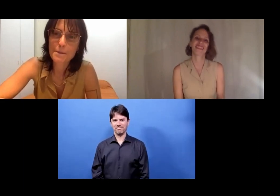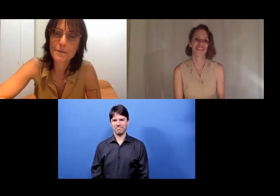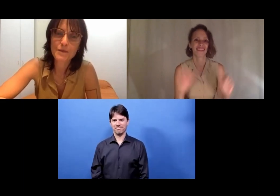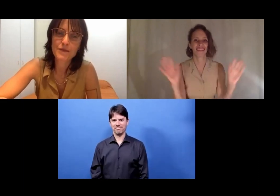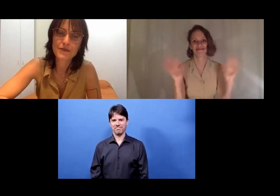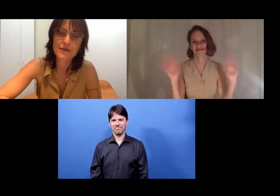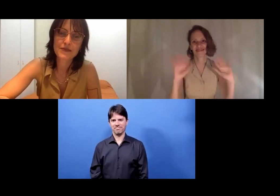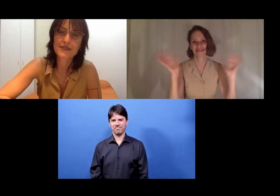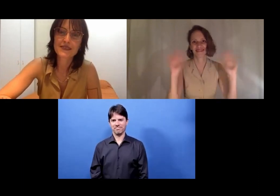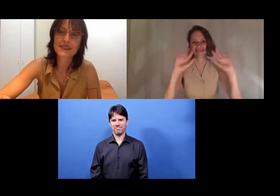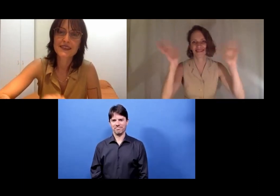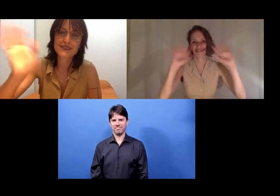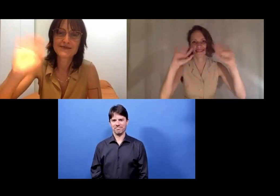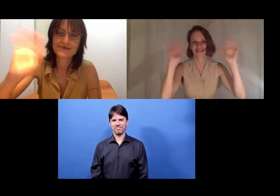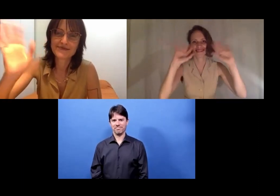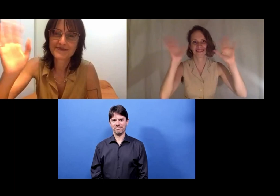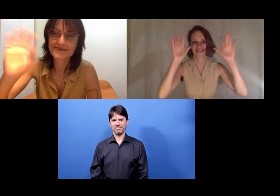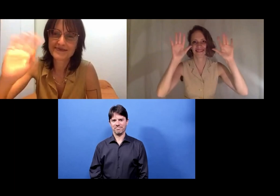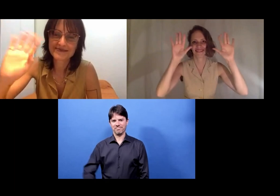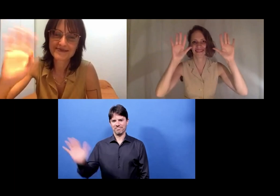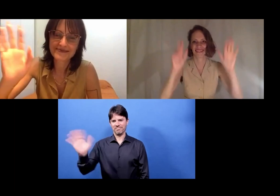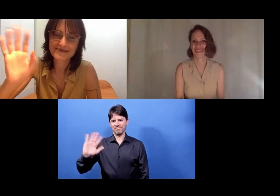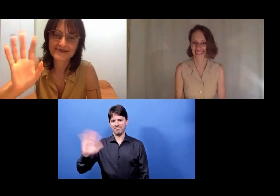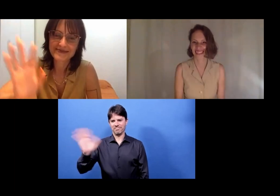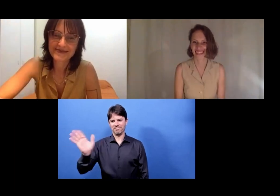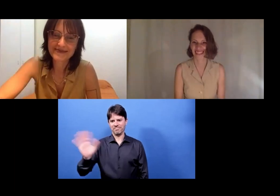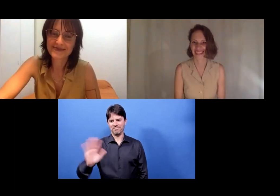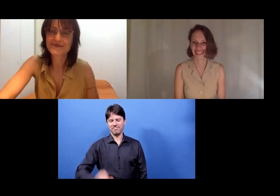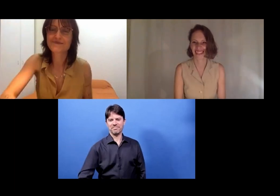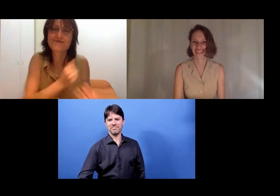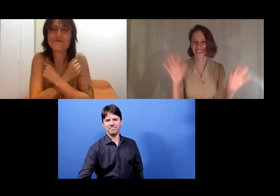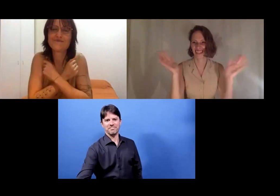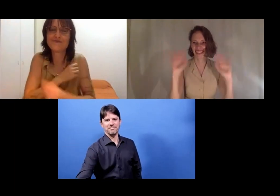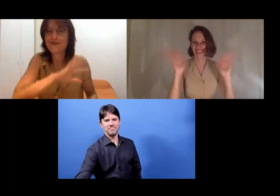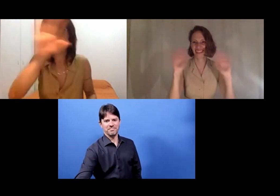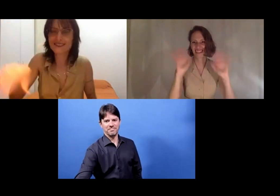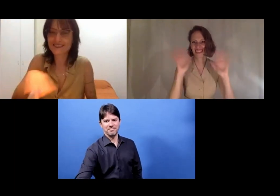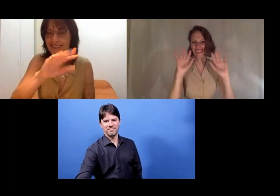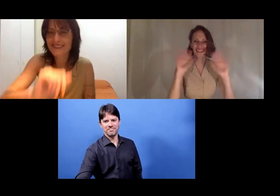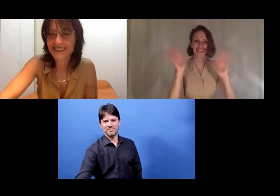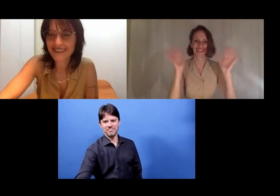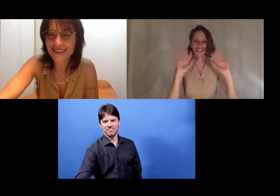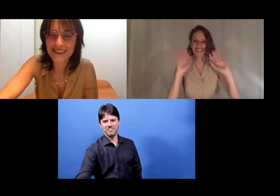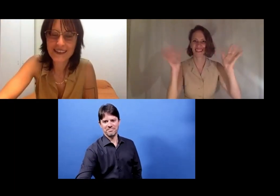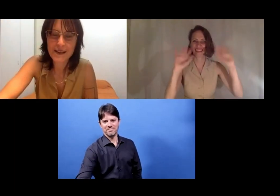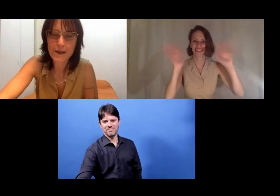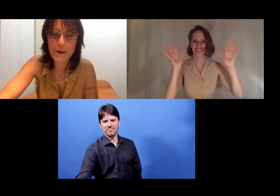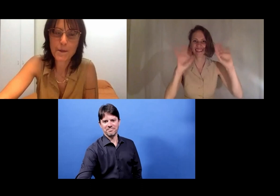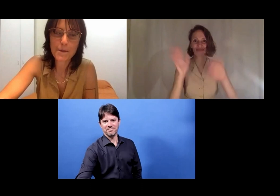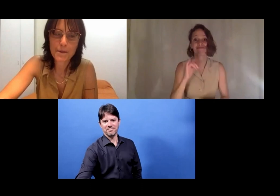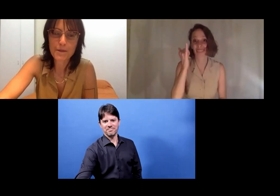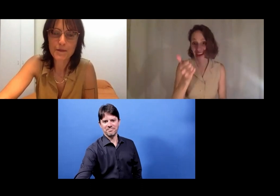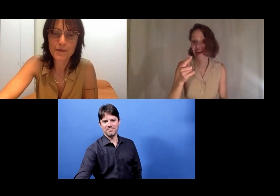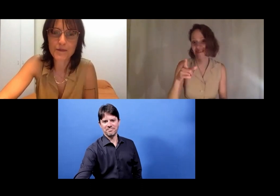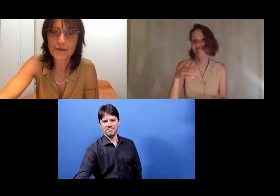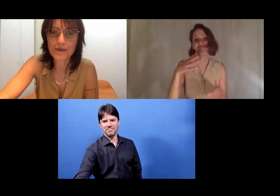Have a good night. Bye bye.